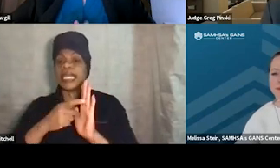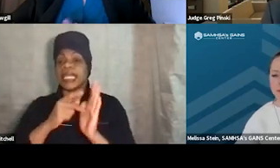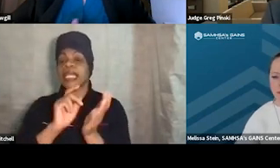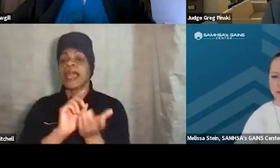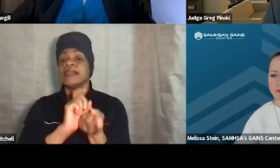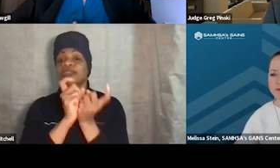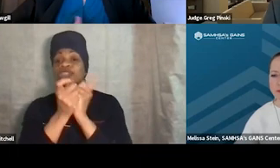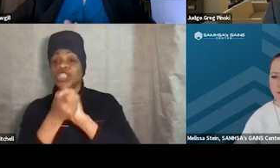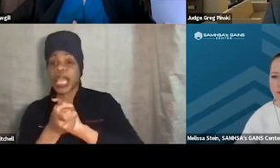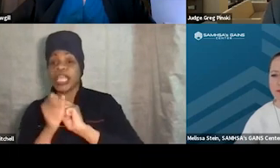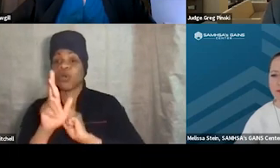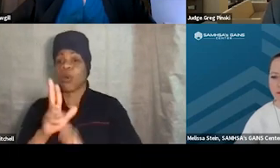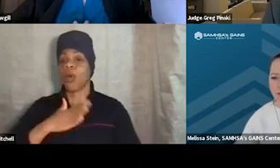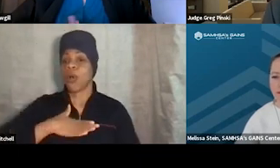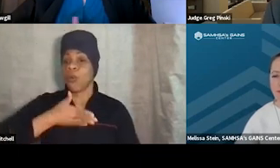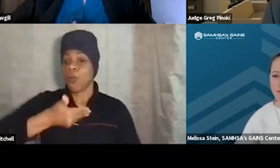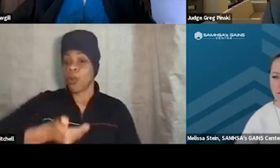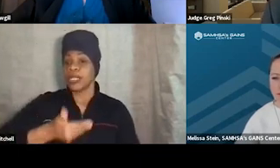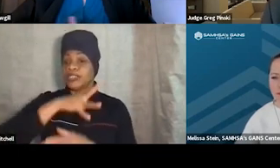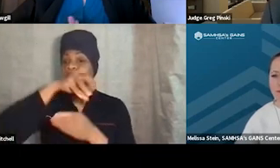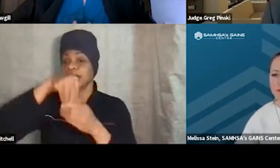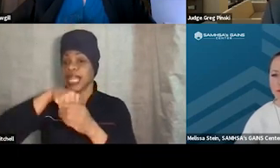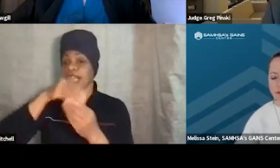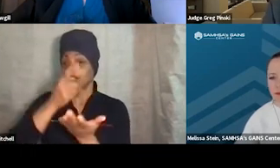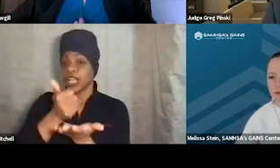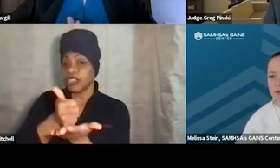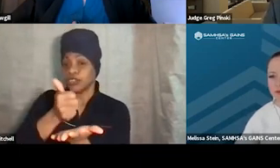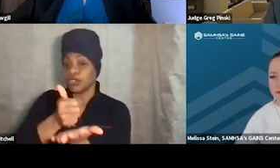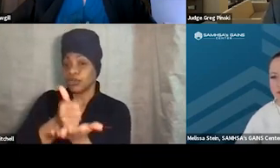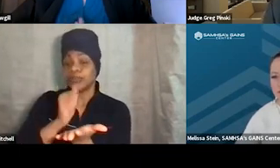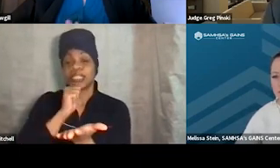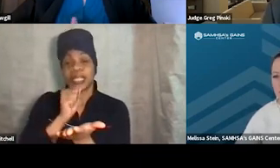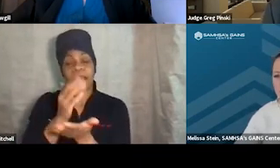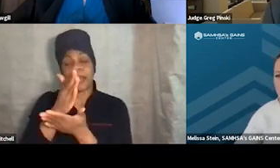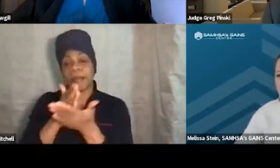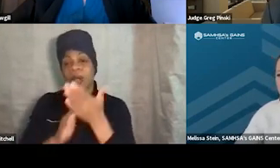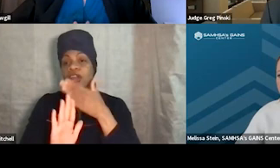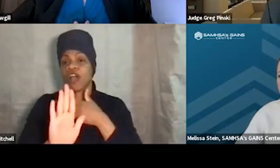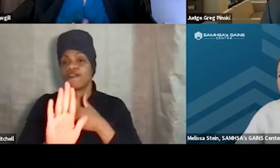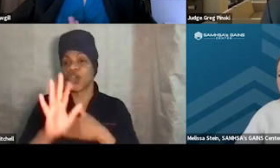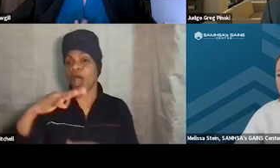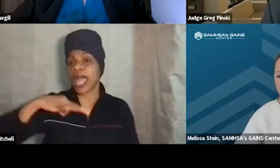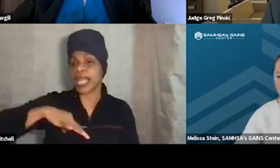or willingness to engage in treatment shouldn't be part of your eligibility criteria.